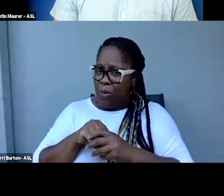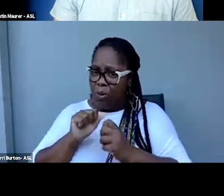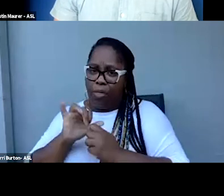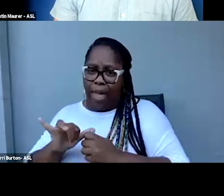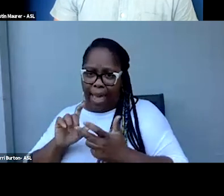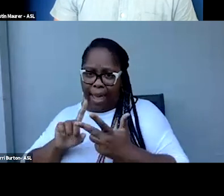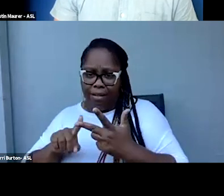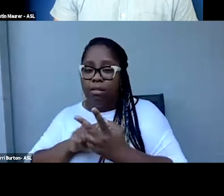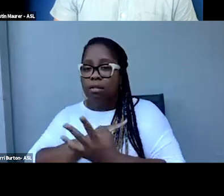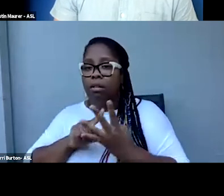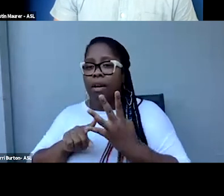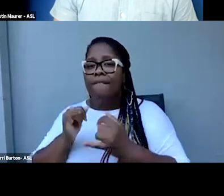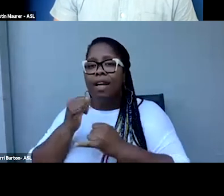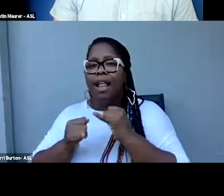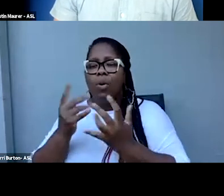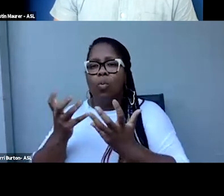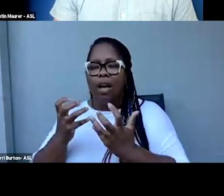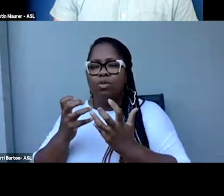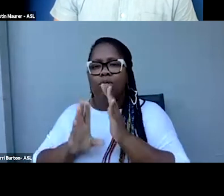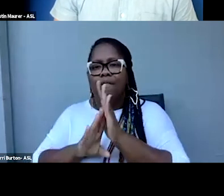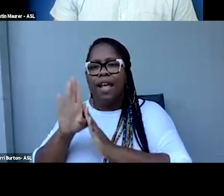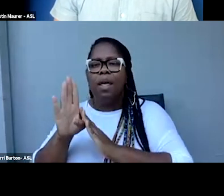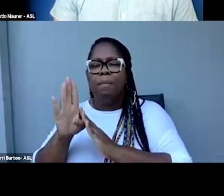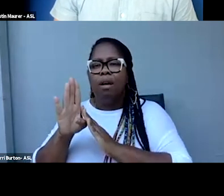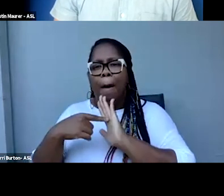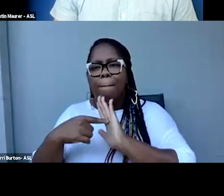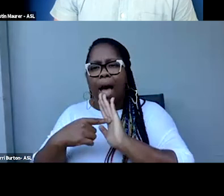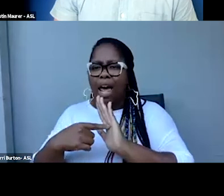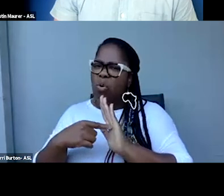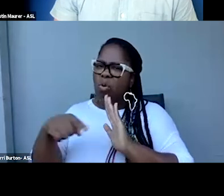And finally, we want to develop a replicable model for increased accessibility funding.